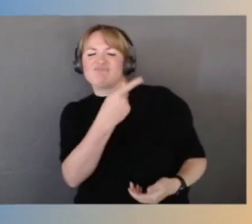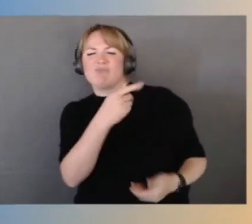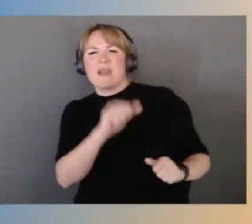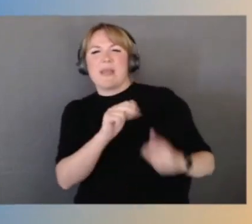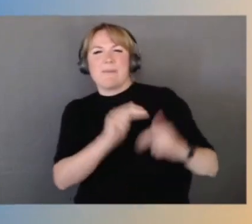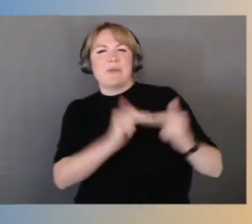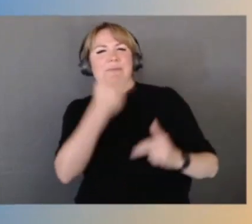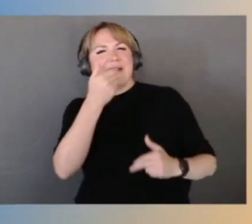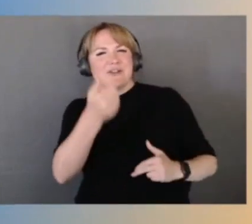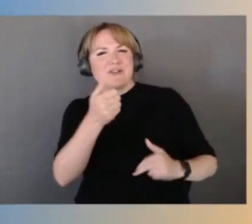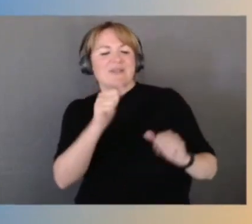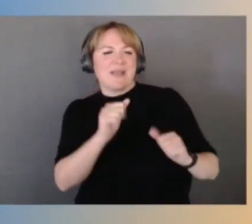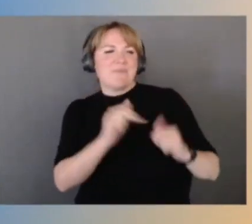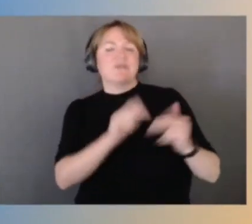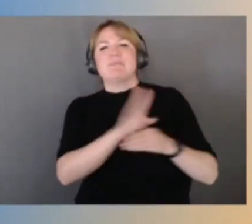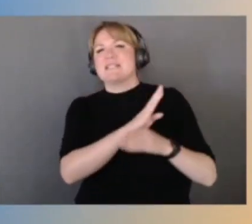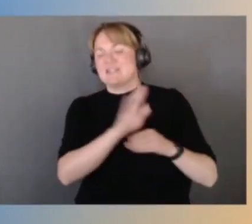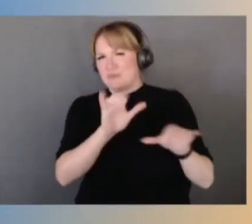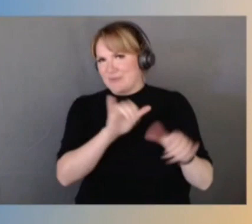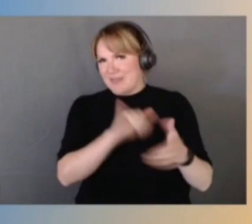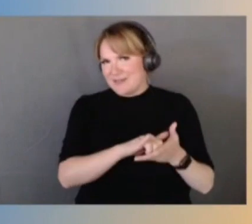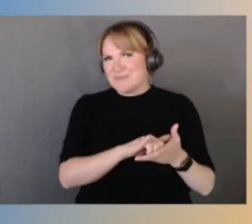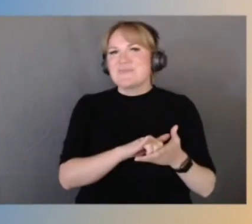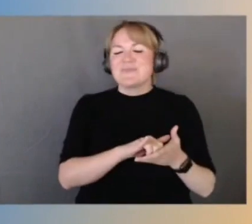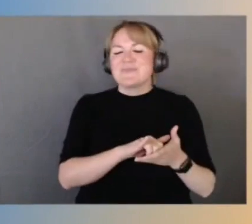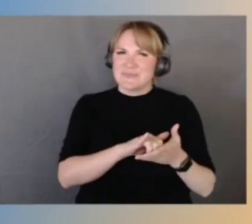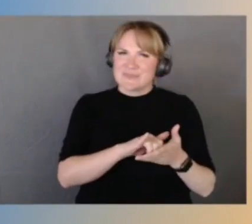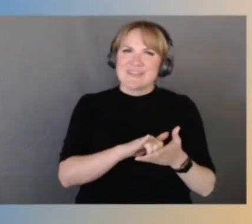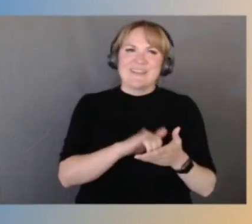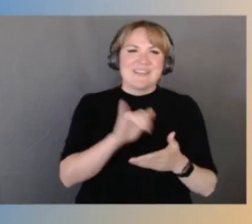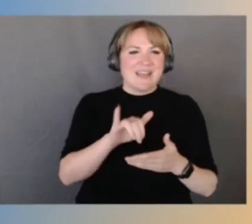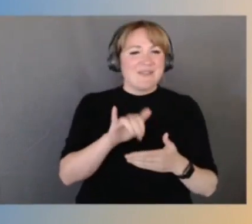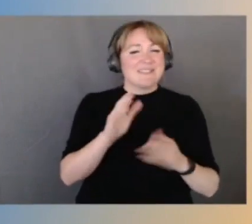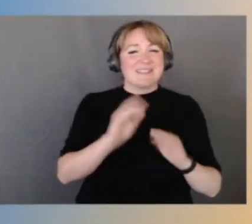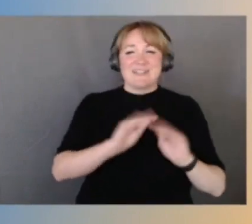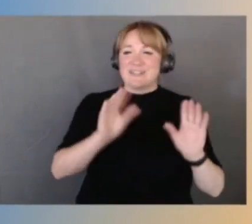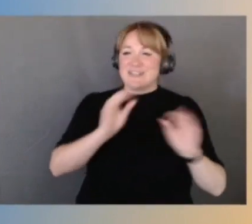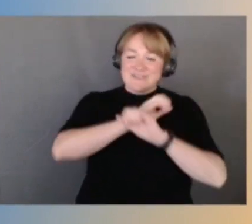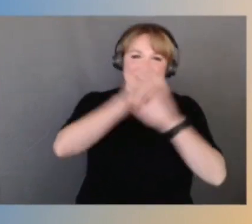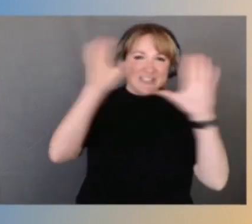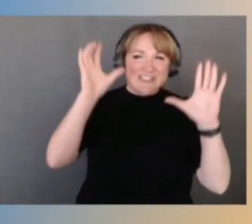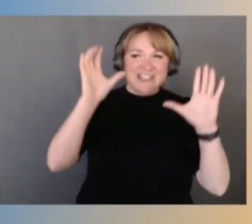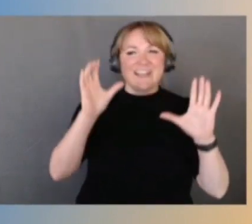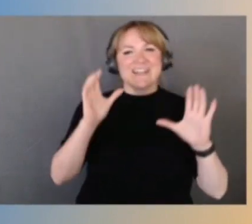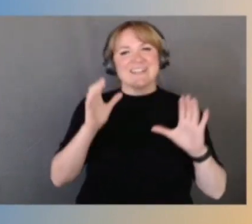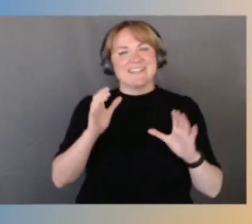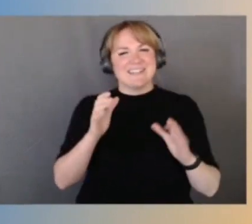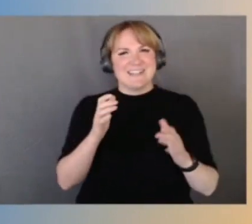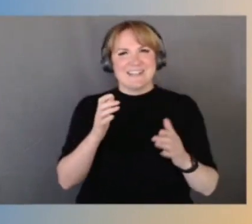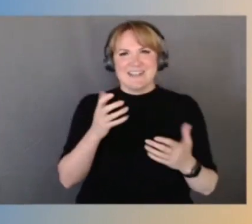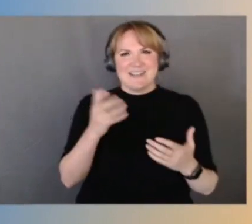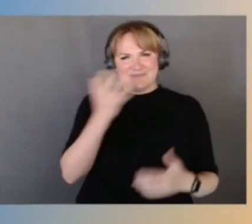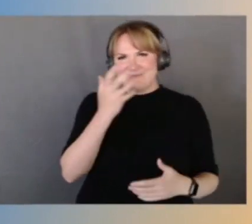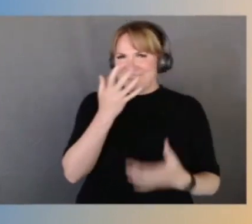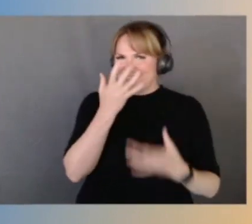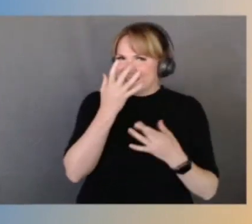And that was clearly visionary, greatly insightful, and look where they've been able to take that from there.